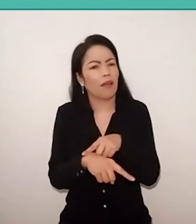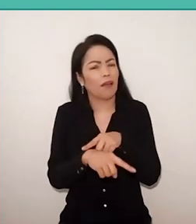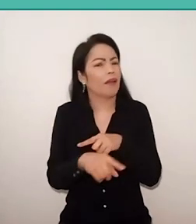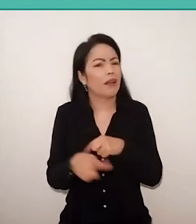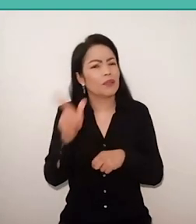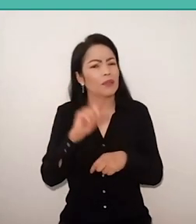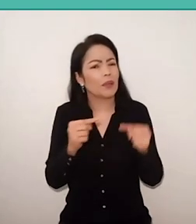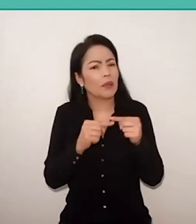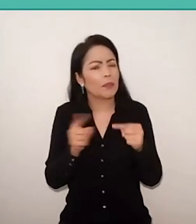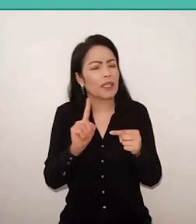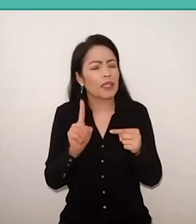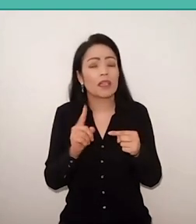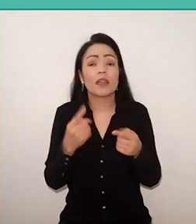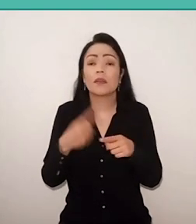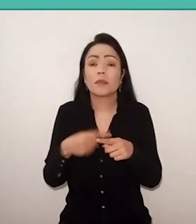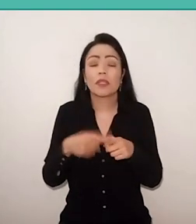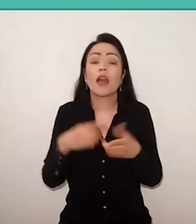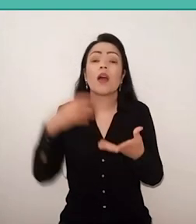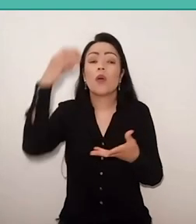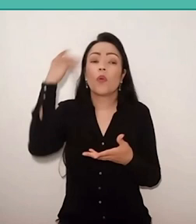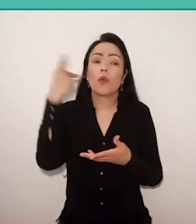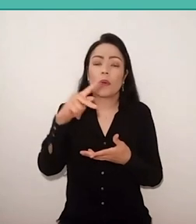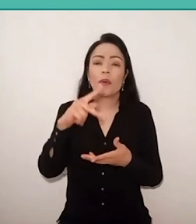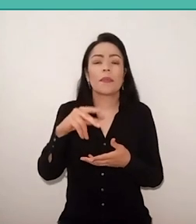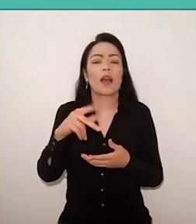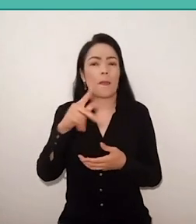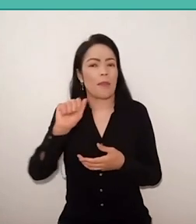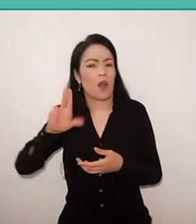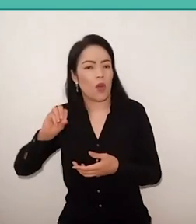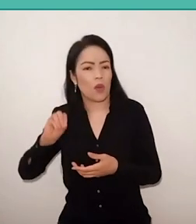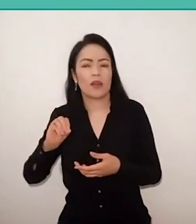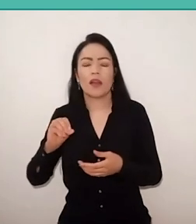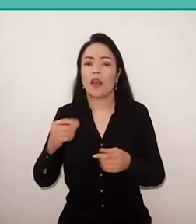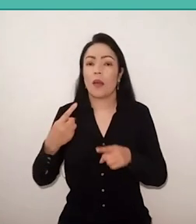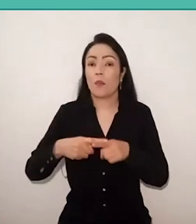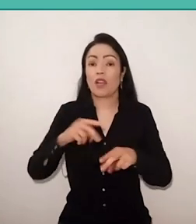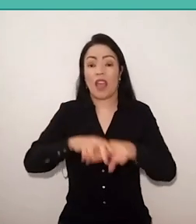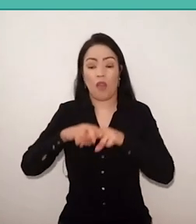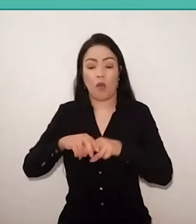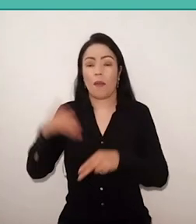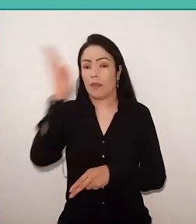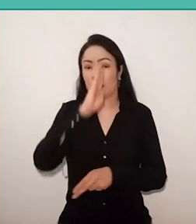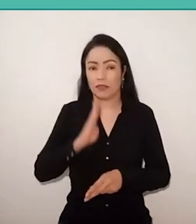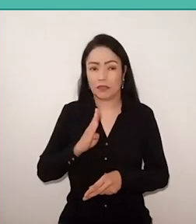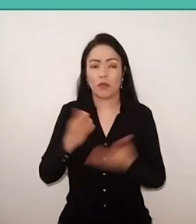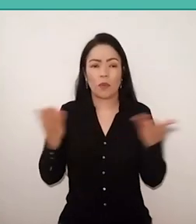Because blame Paulo Freire of Brazil's result in the Pisa Study,